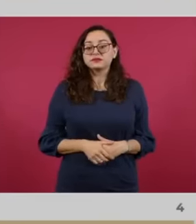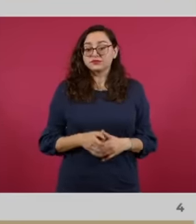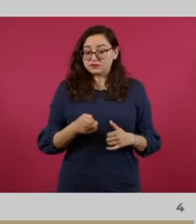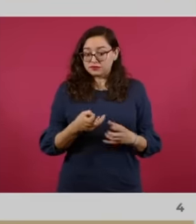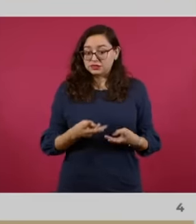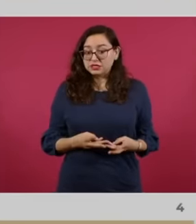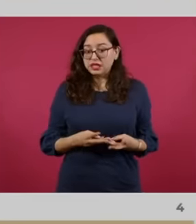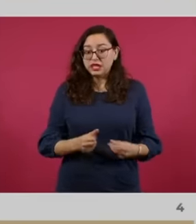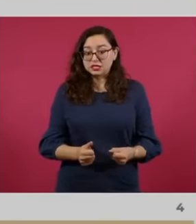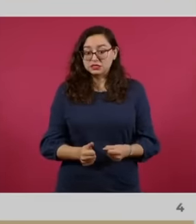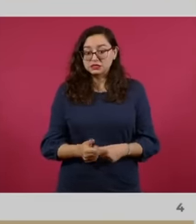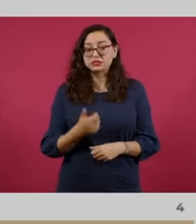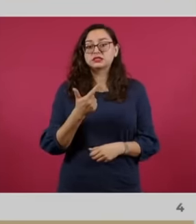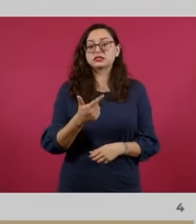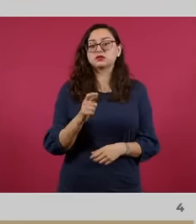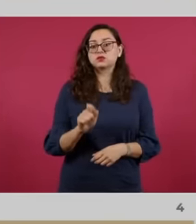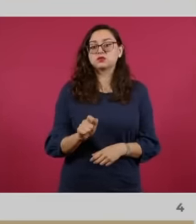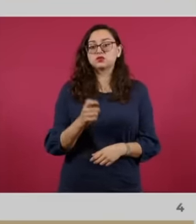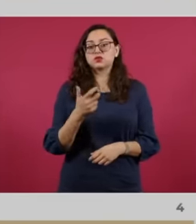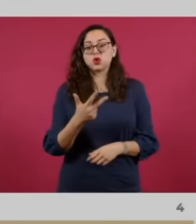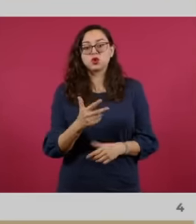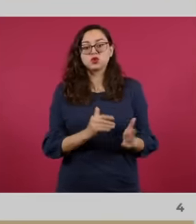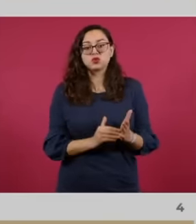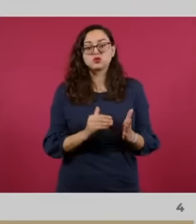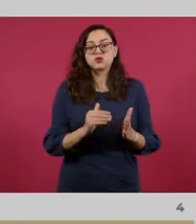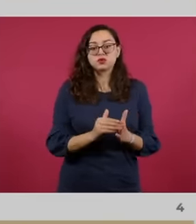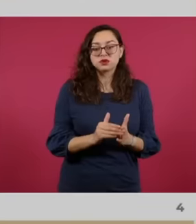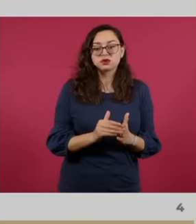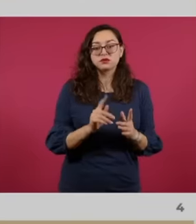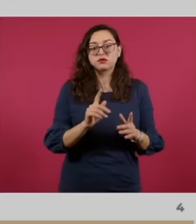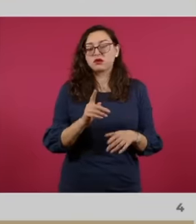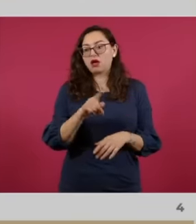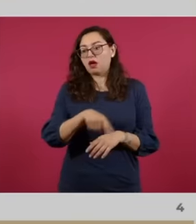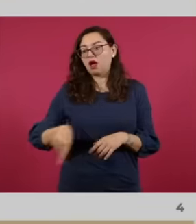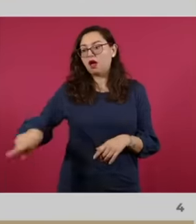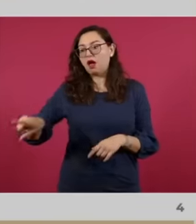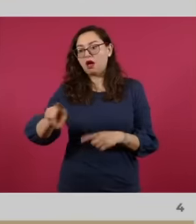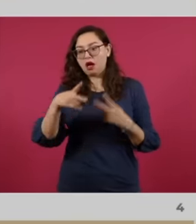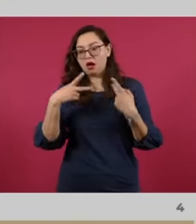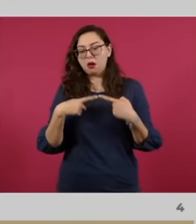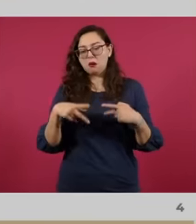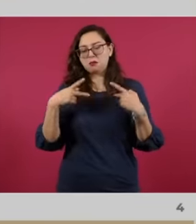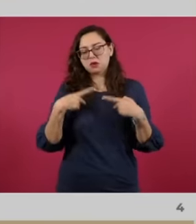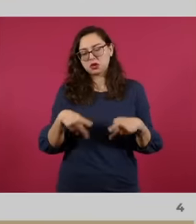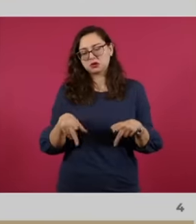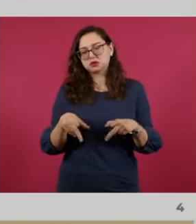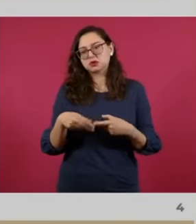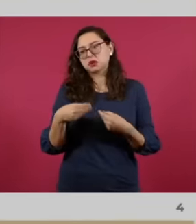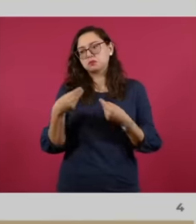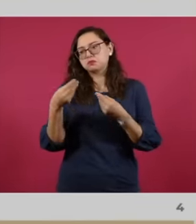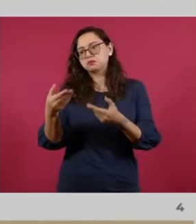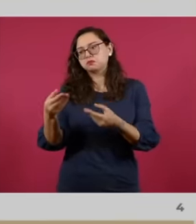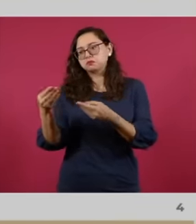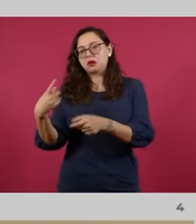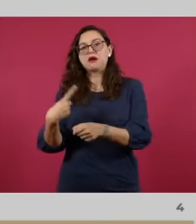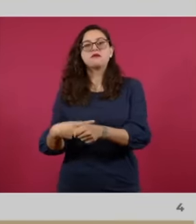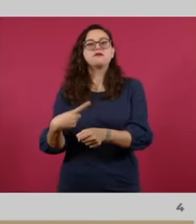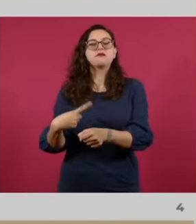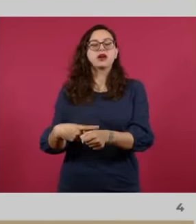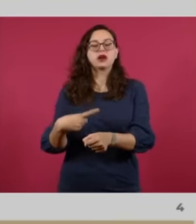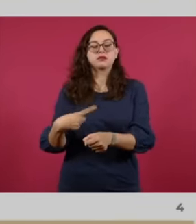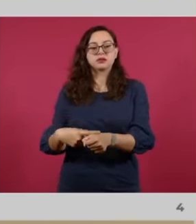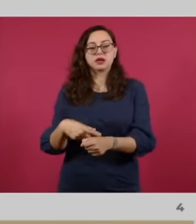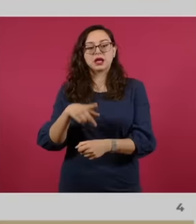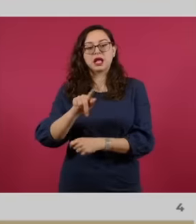7.8 million were granted directly to the people affected in health matters 71.1